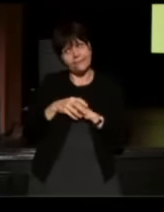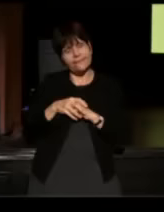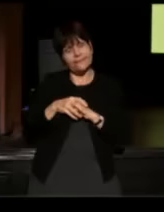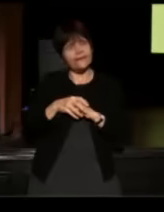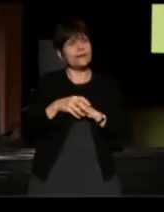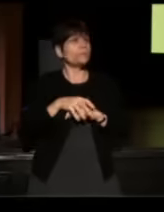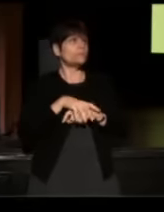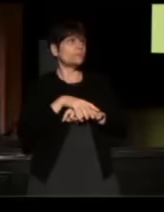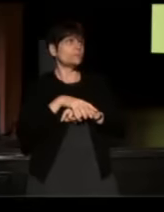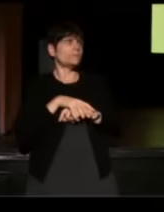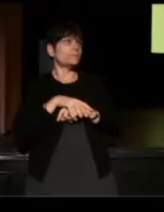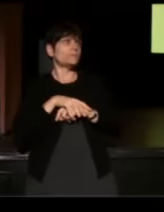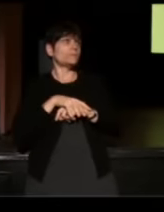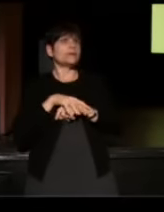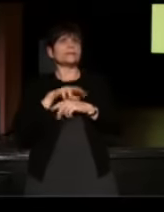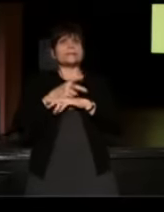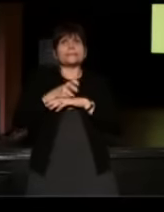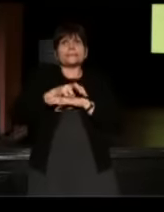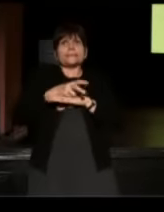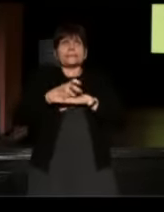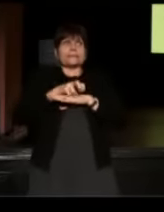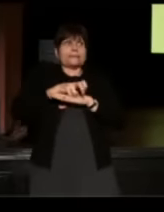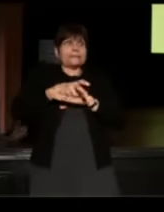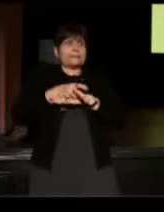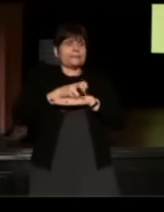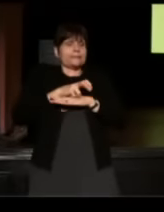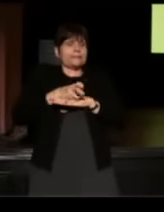And I squirmed in my seat and finally busted out and I said,